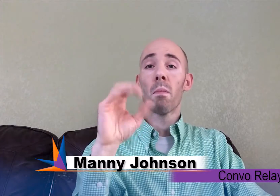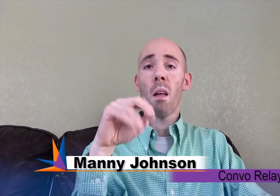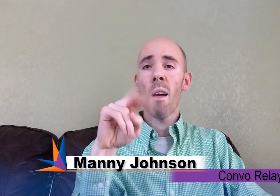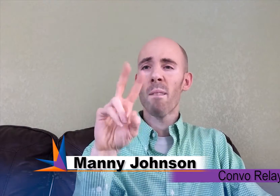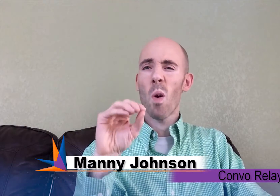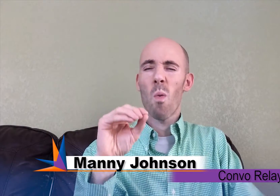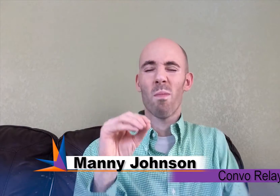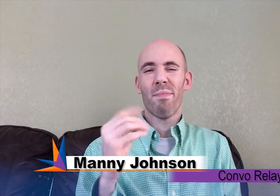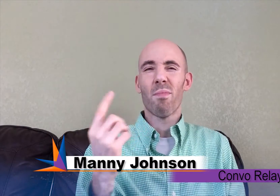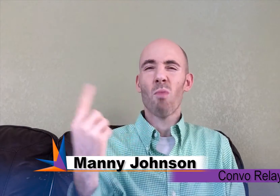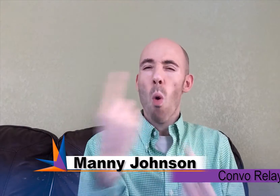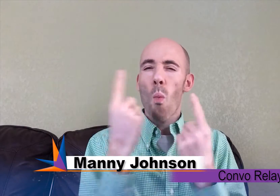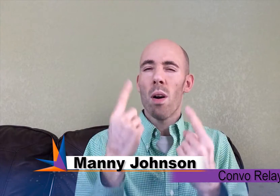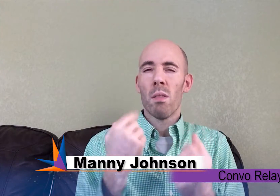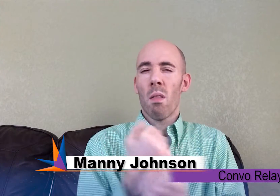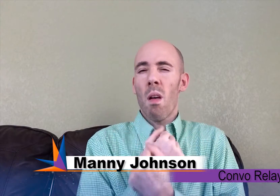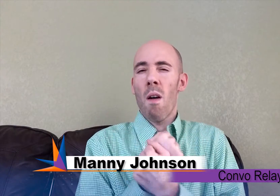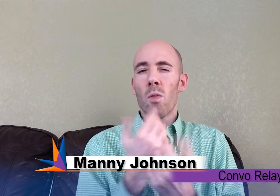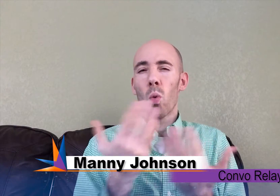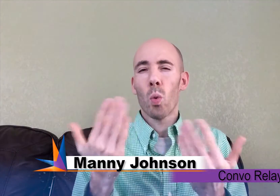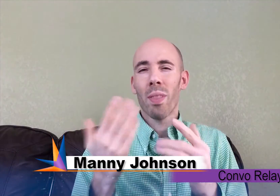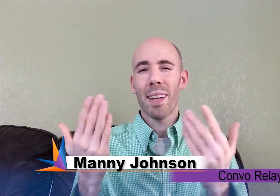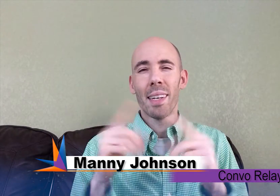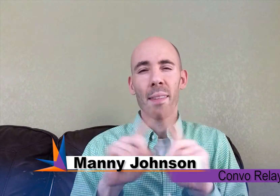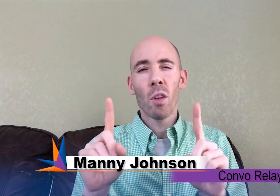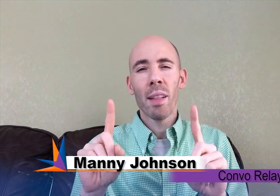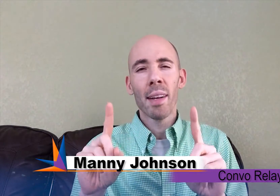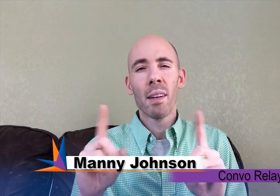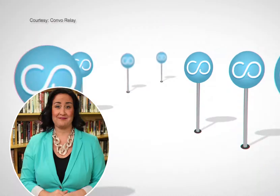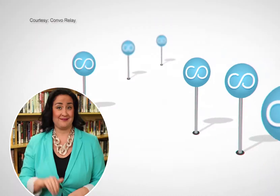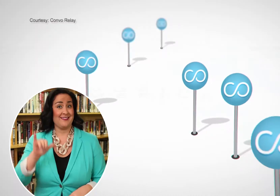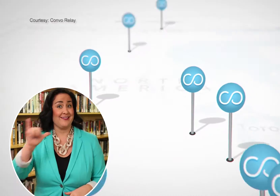Manny: “Convo has always loved doing things differently.”